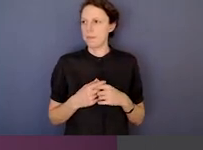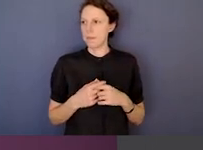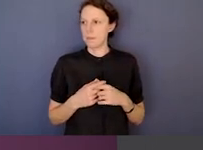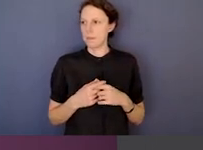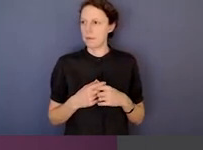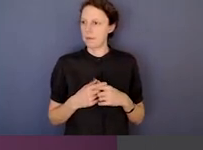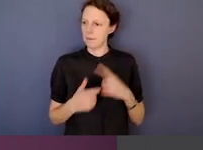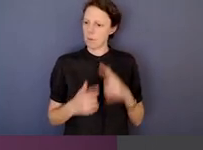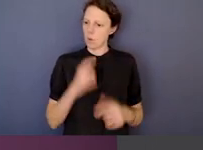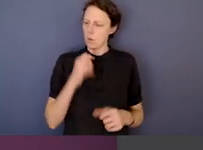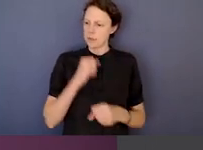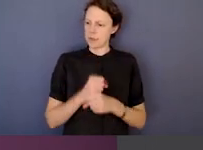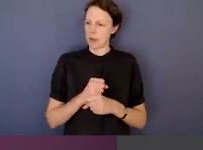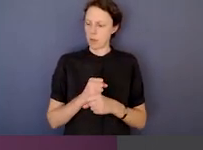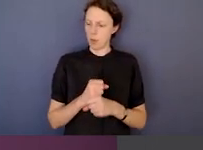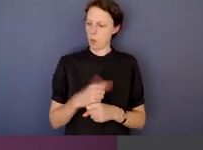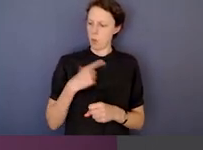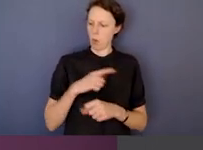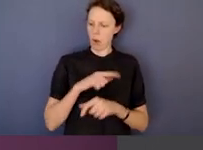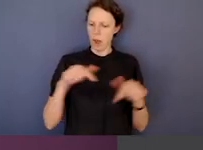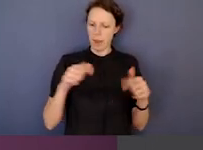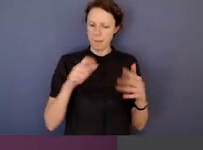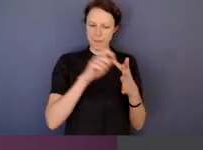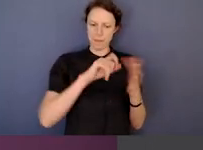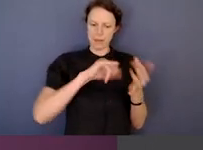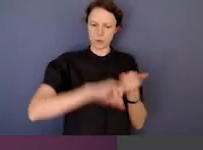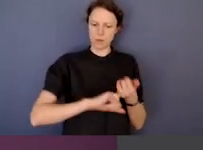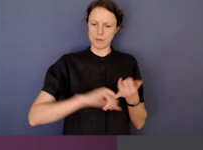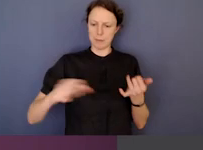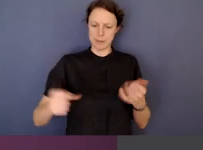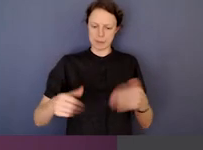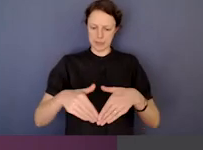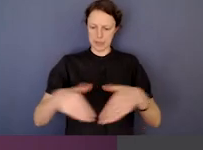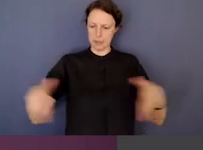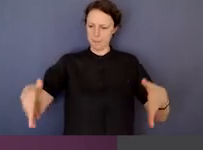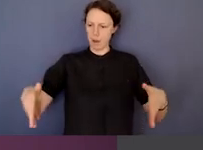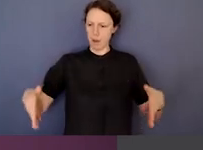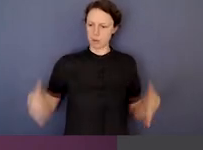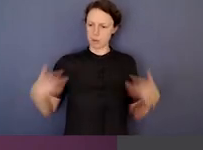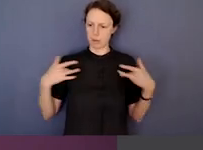have this an impartial public service? Why does it matter?